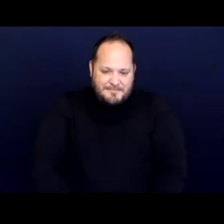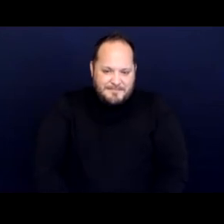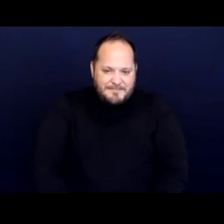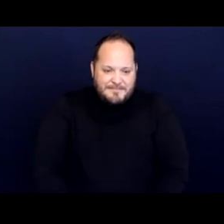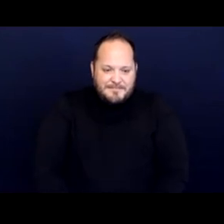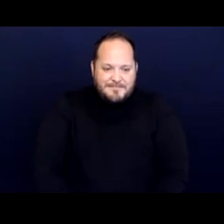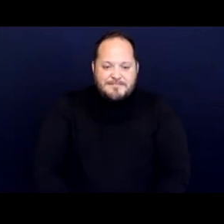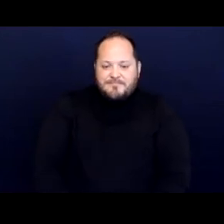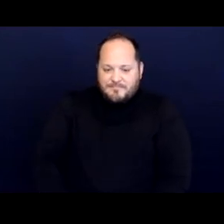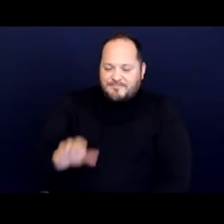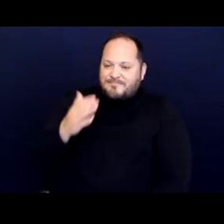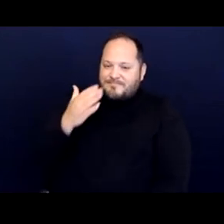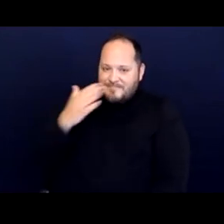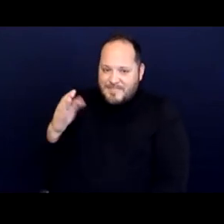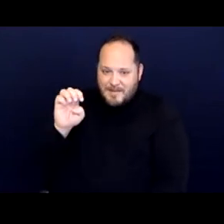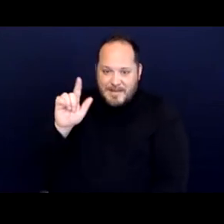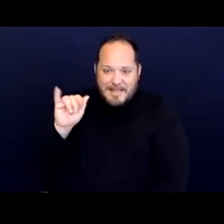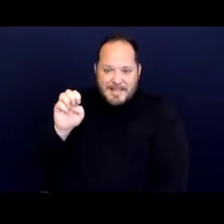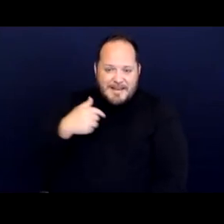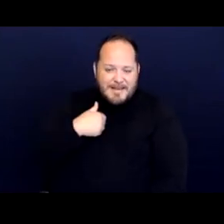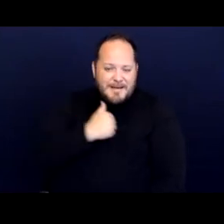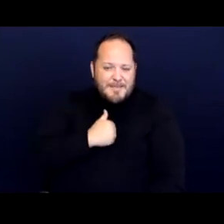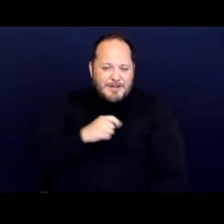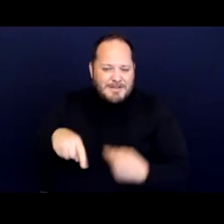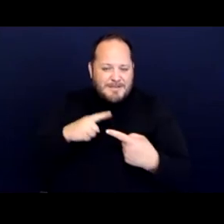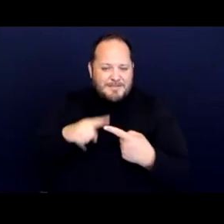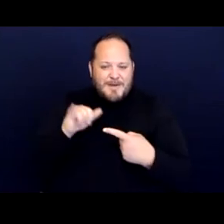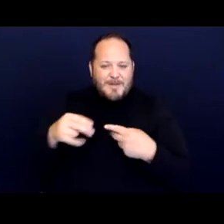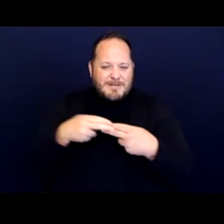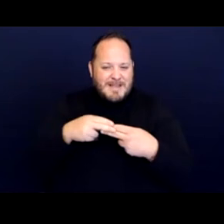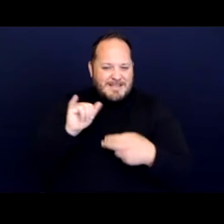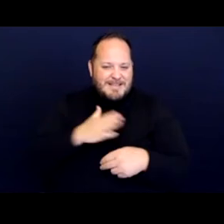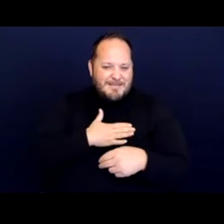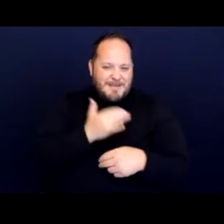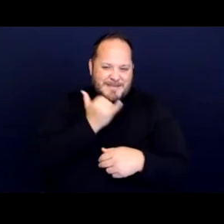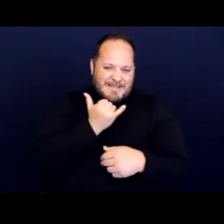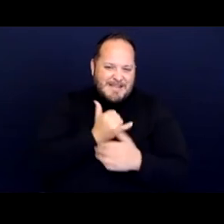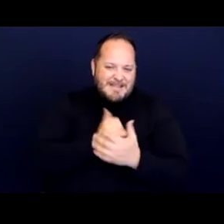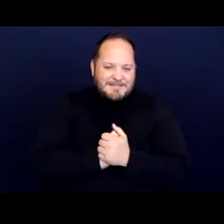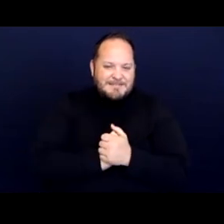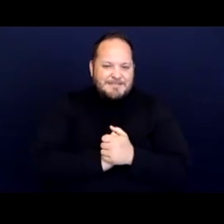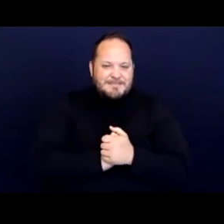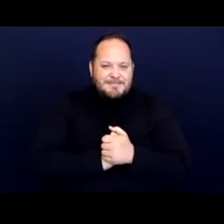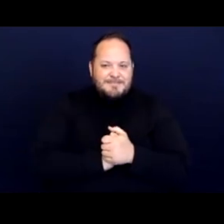[Sydney] Thanks, Elaine. And I apologize about the slides. That was my mistake. And thanks for that overview,